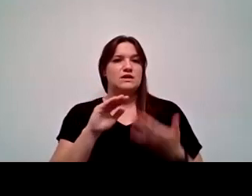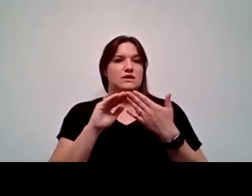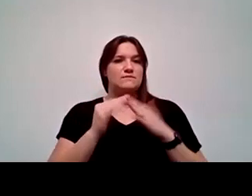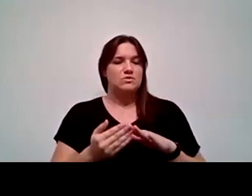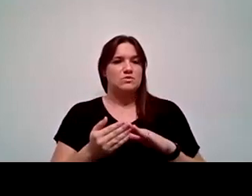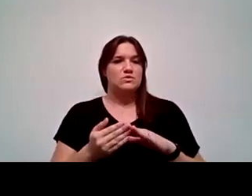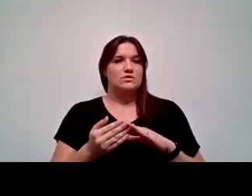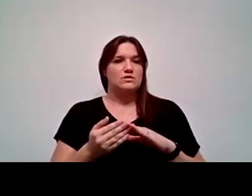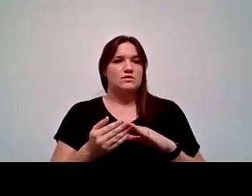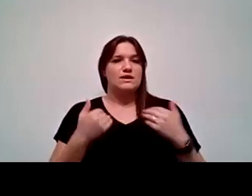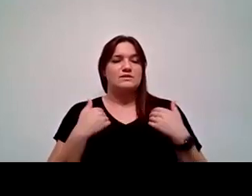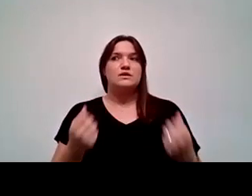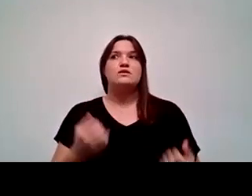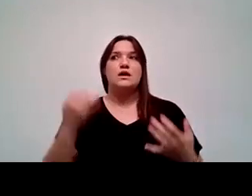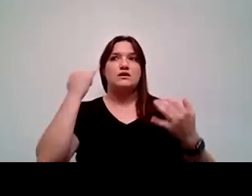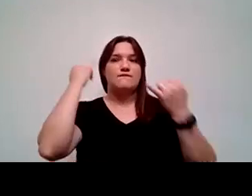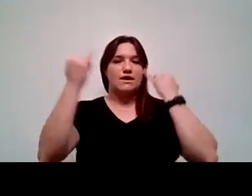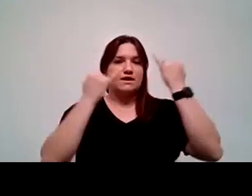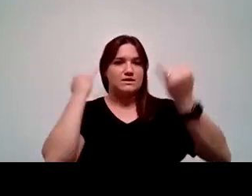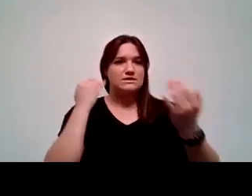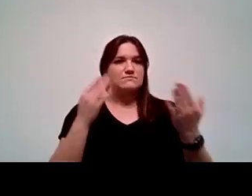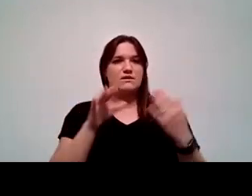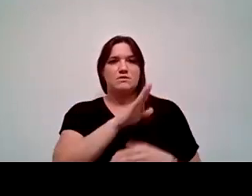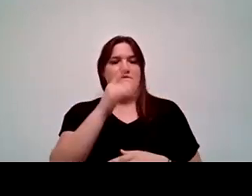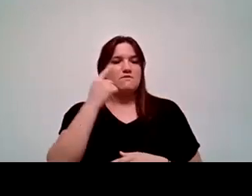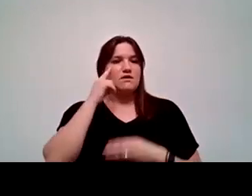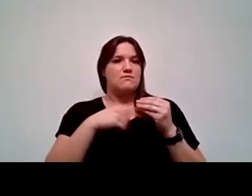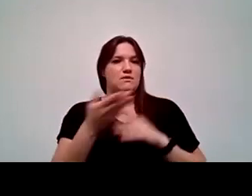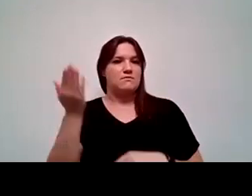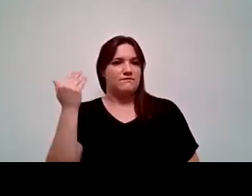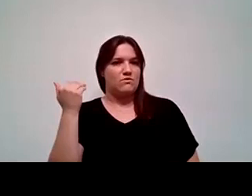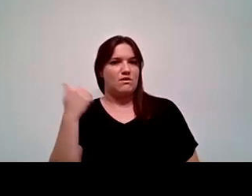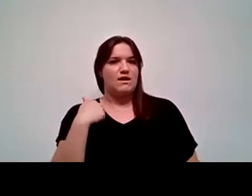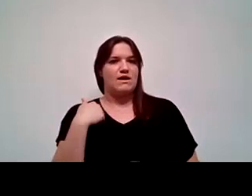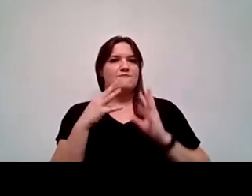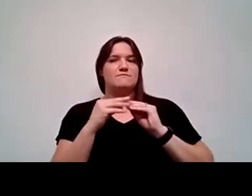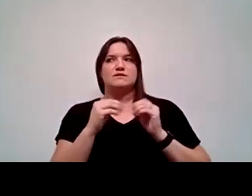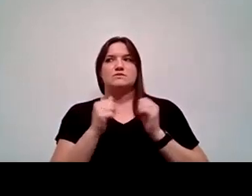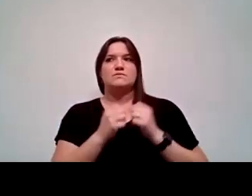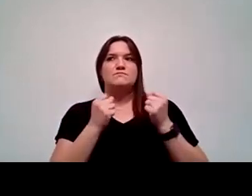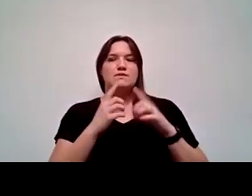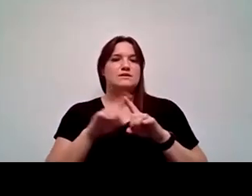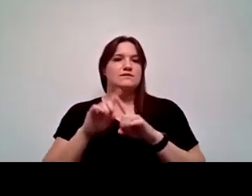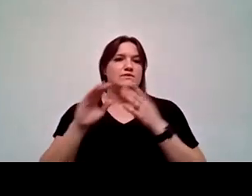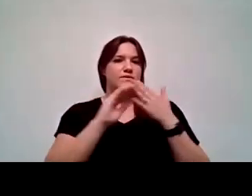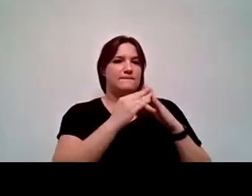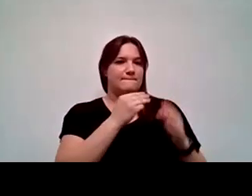brings a lot of ideas to us that we maybe haven't thought about. I have meetings with many community members that bring ideas.